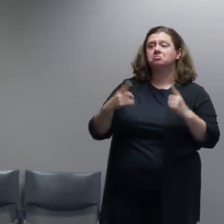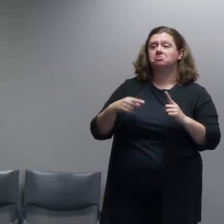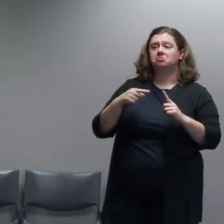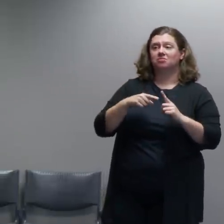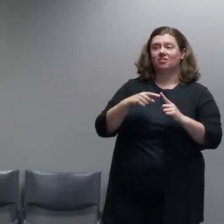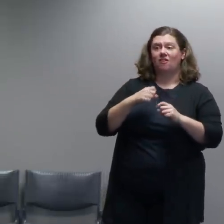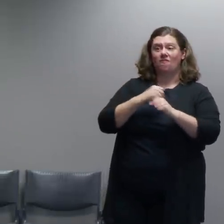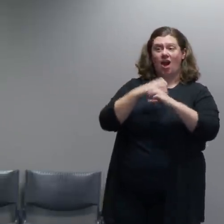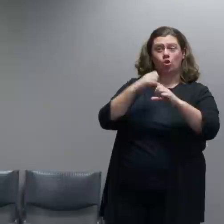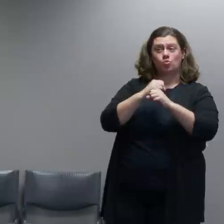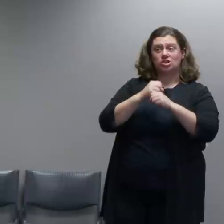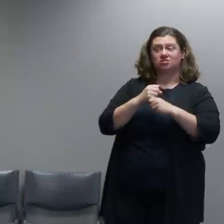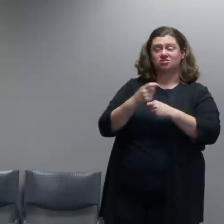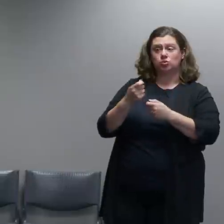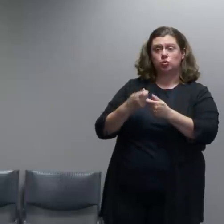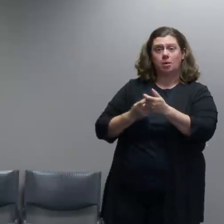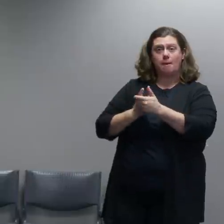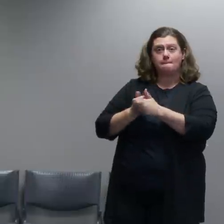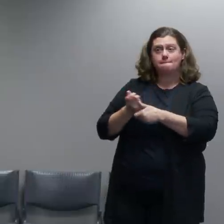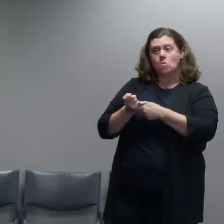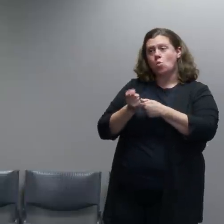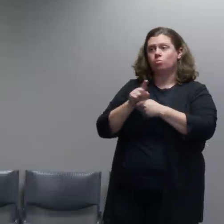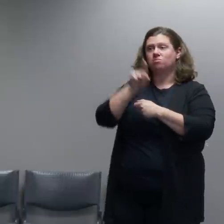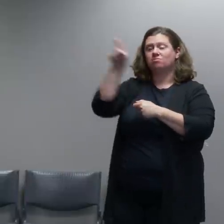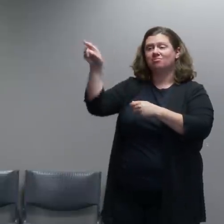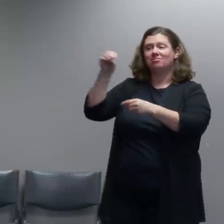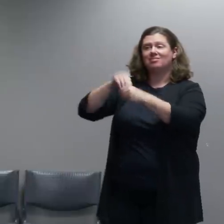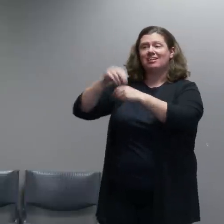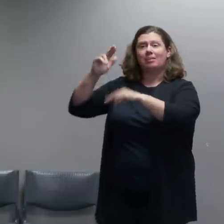into the building. They actually gained... got the doors open